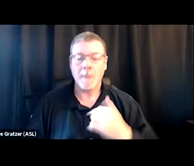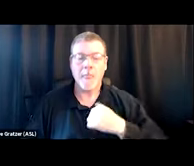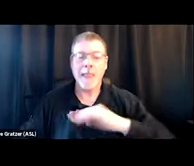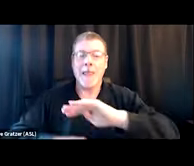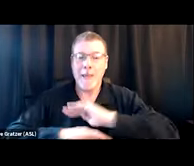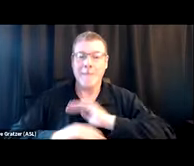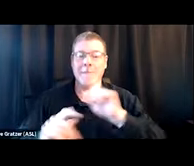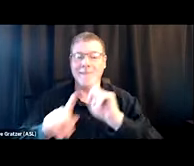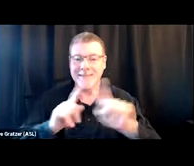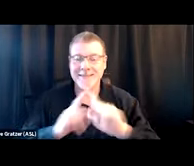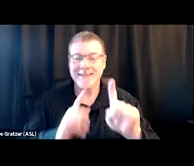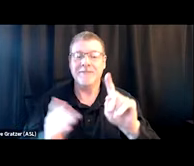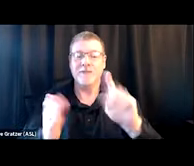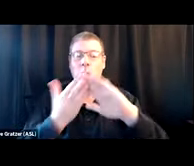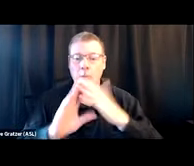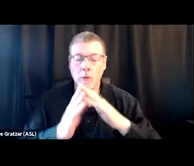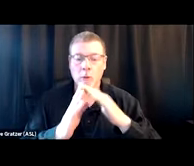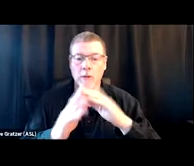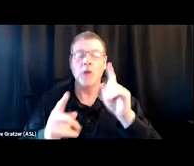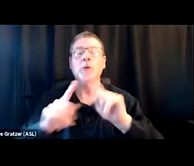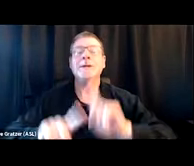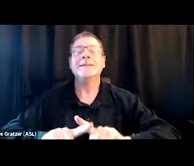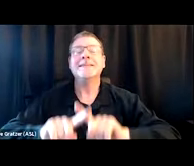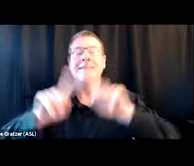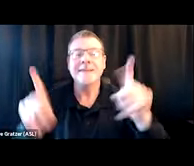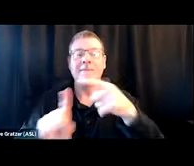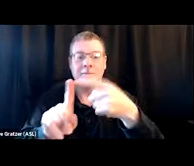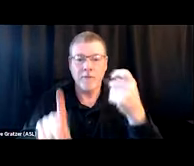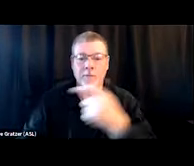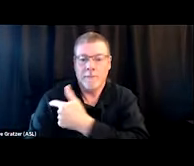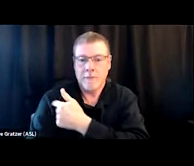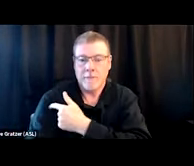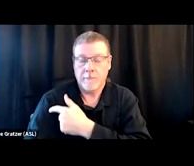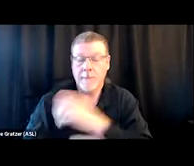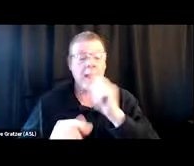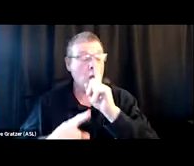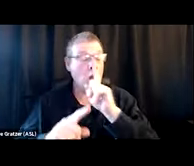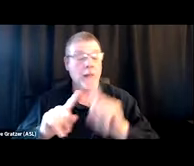with different relationships to injection. And that can look very different, many different places.